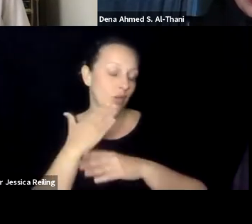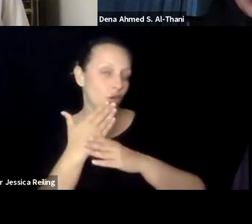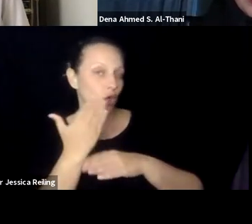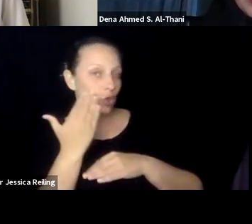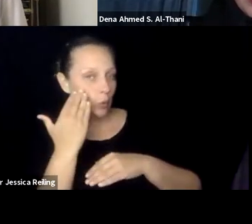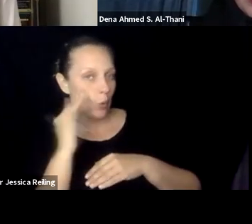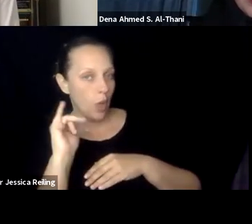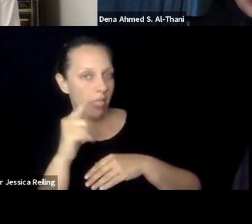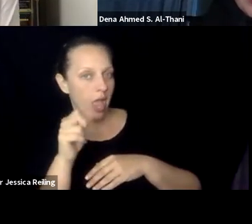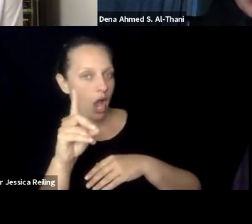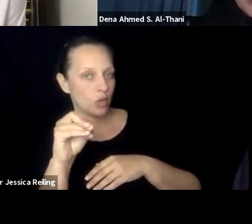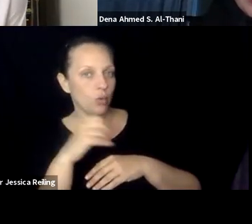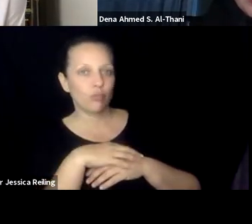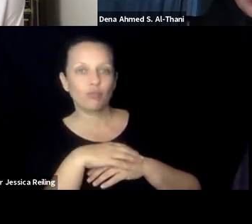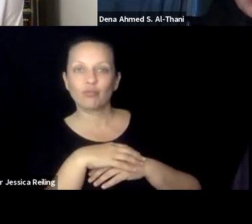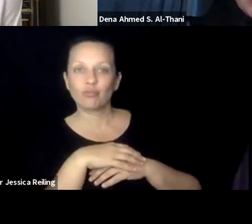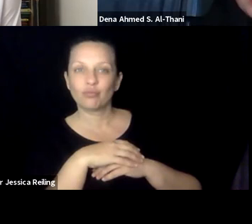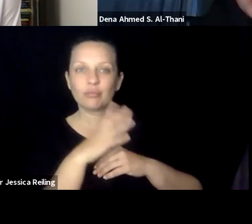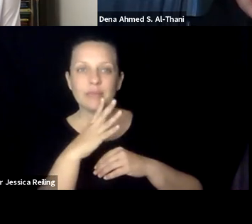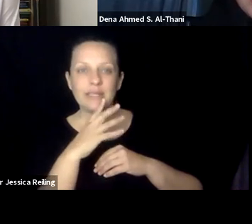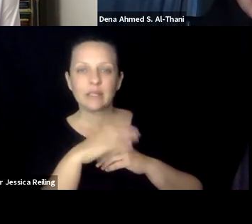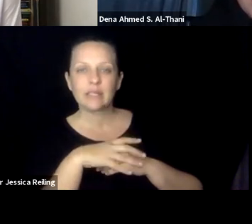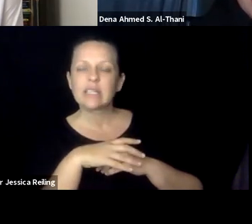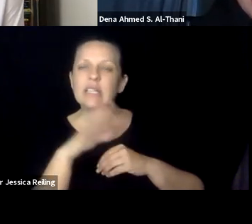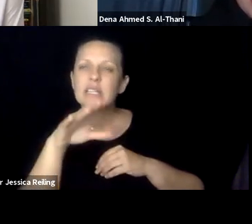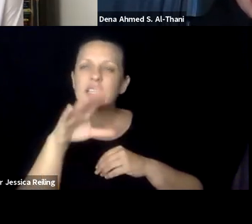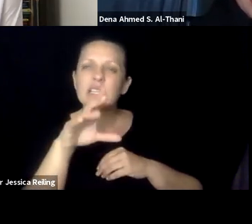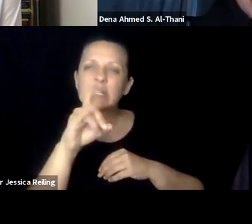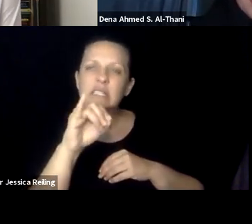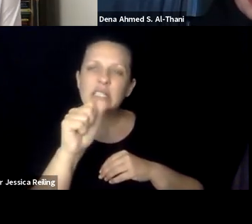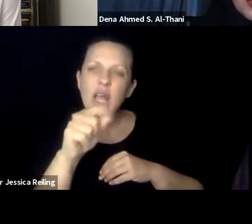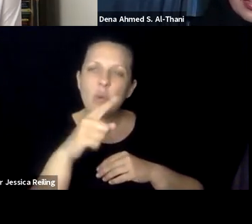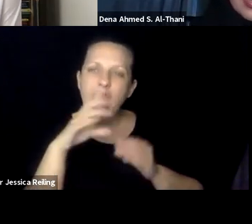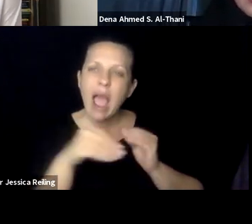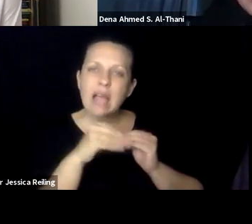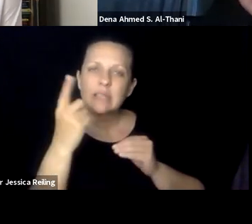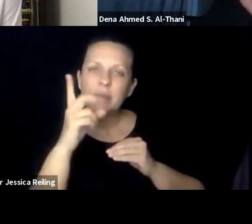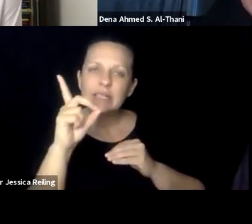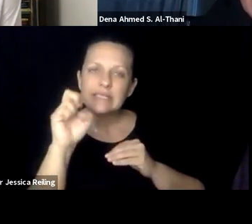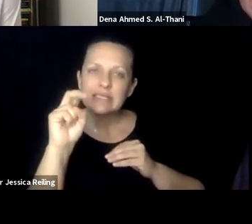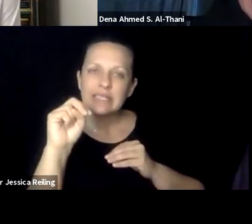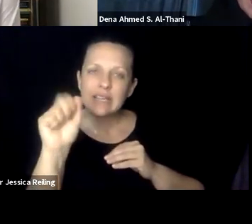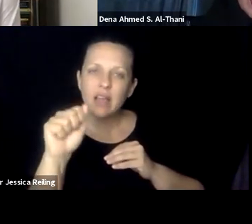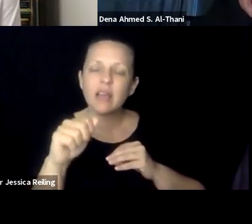language. >> ALEJANDRO RODRIGUEZ ASCASO: I think that is cultural aspect is very important.